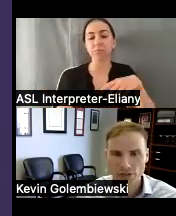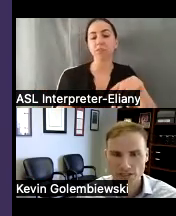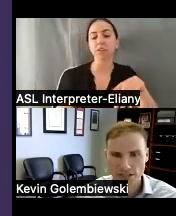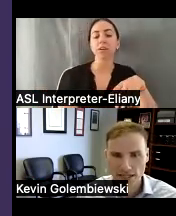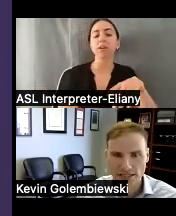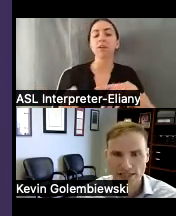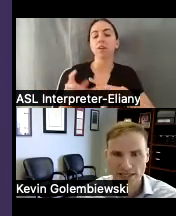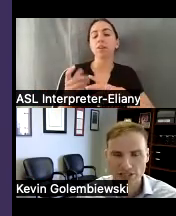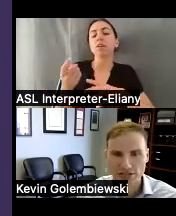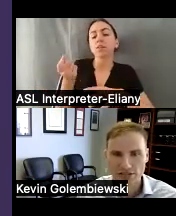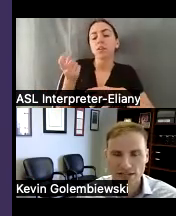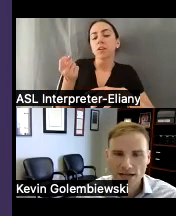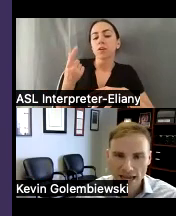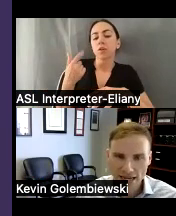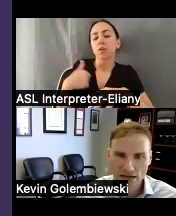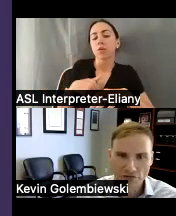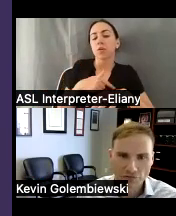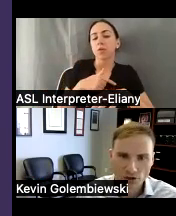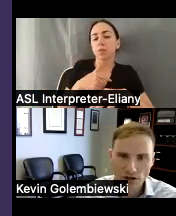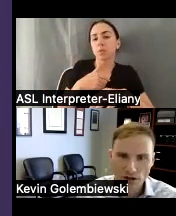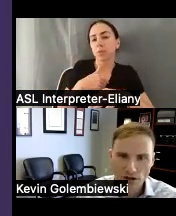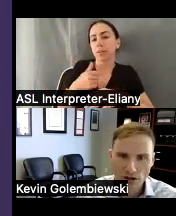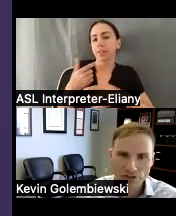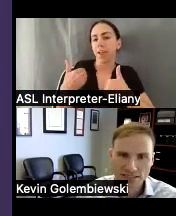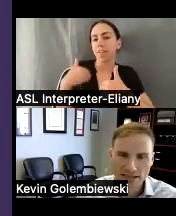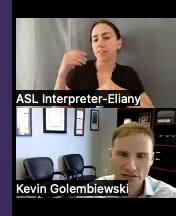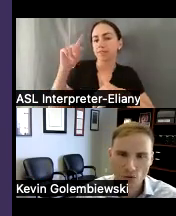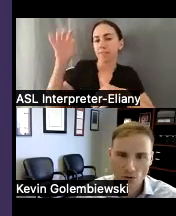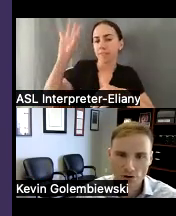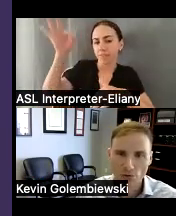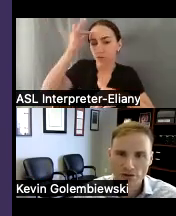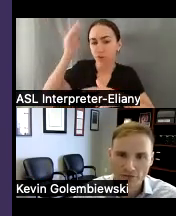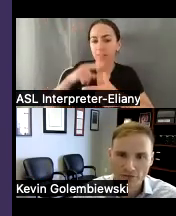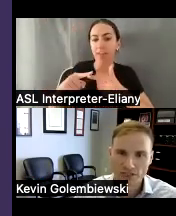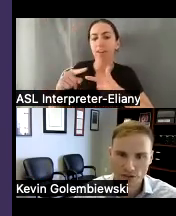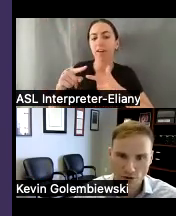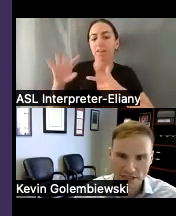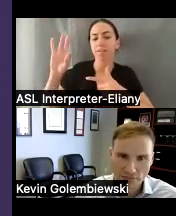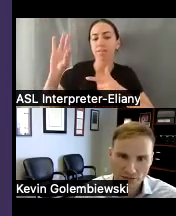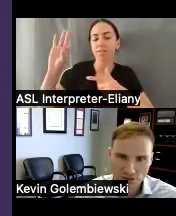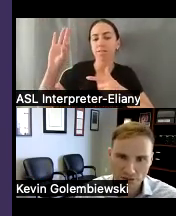legislation and a Florida Governor's executive order with enforcing the rights of persons